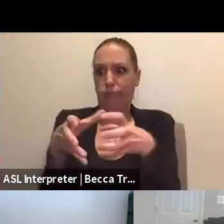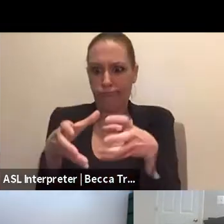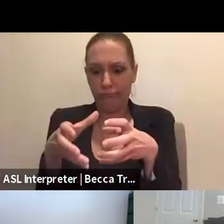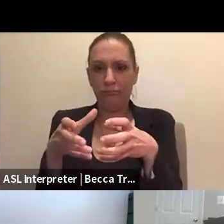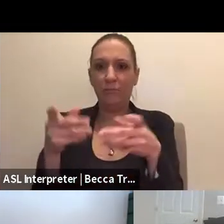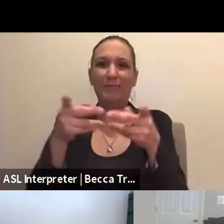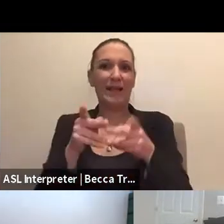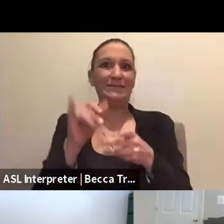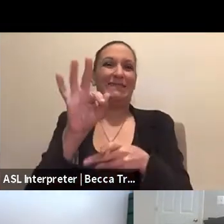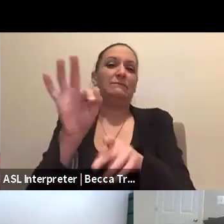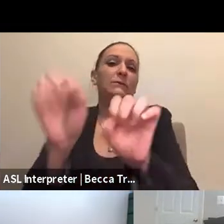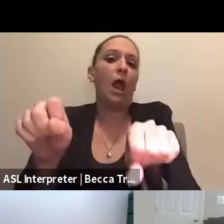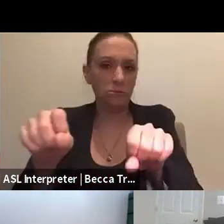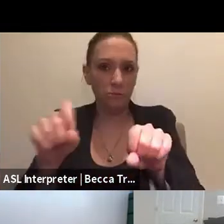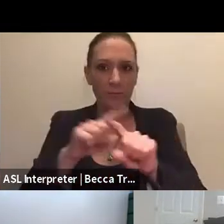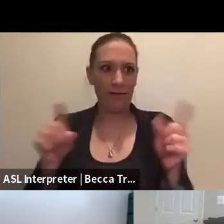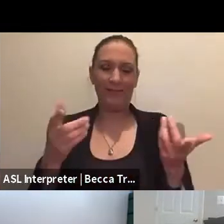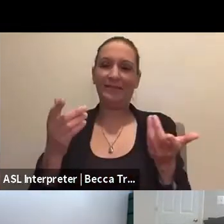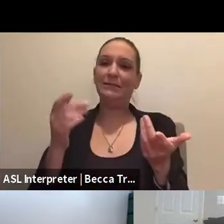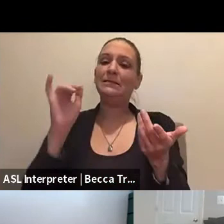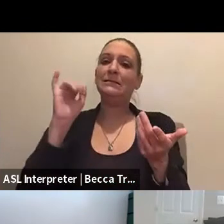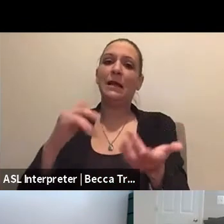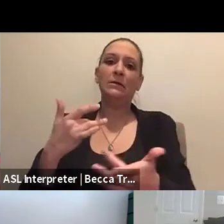but that's at the behest usually of state and local government.